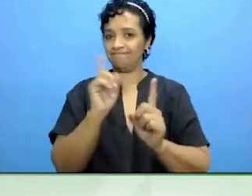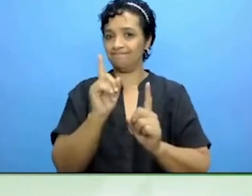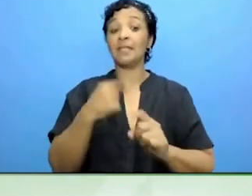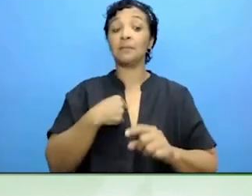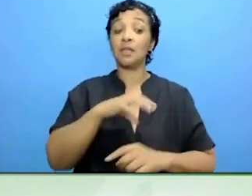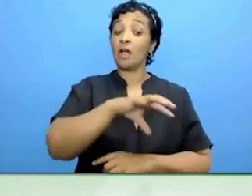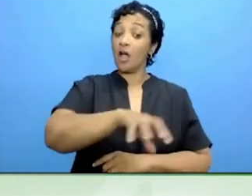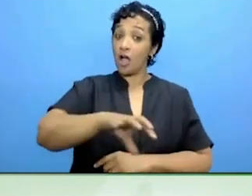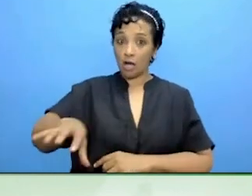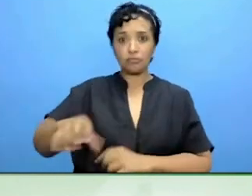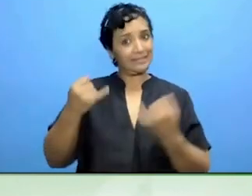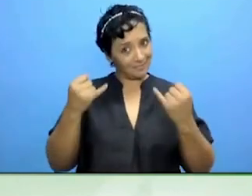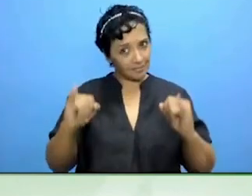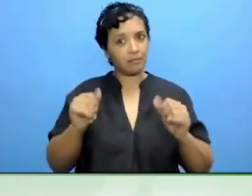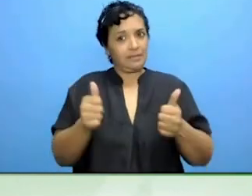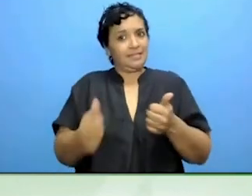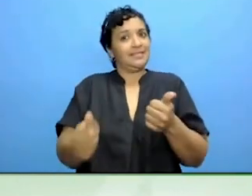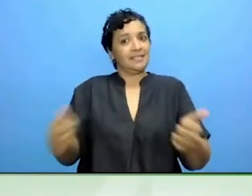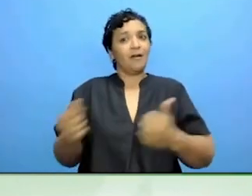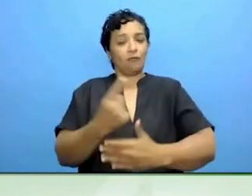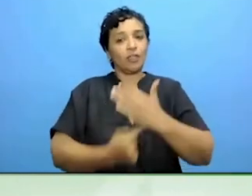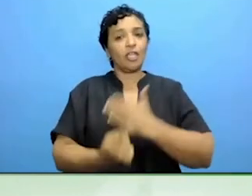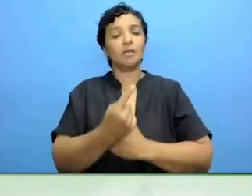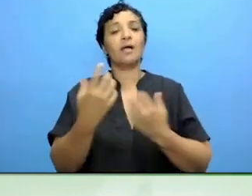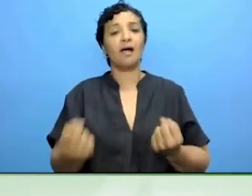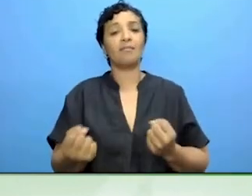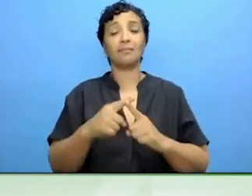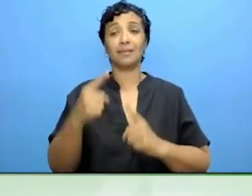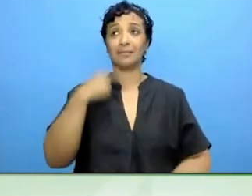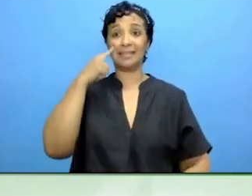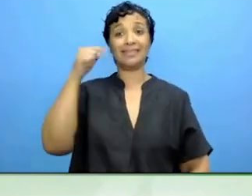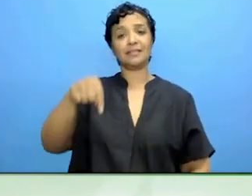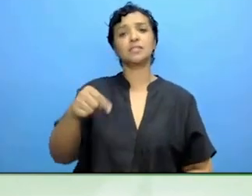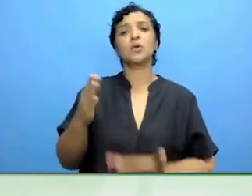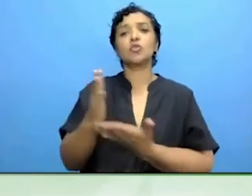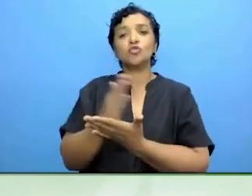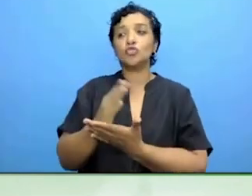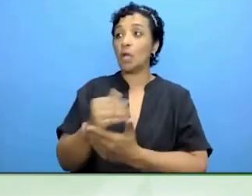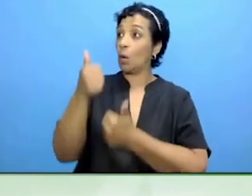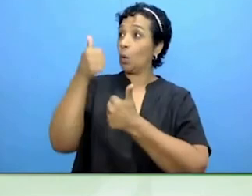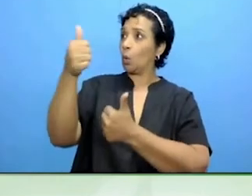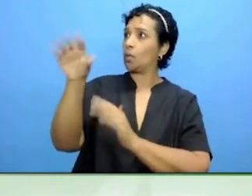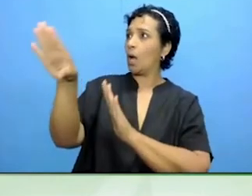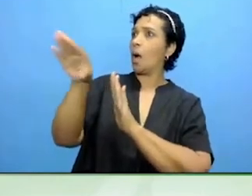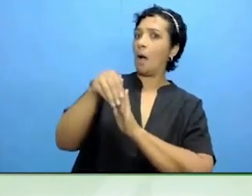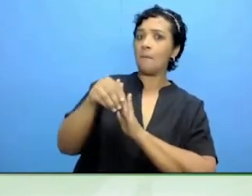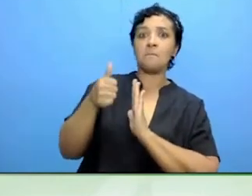I think it is about sharing and good practice and why reinvent the wheel Make it sustainable.